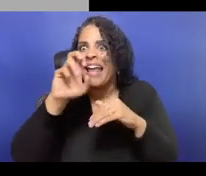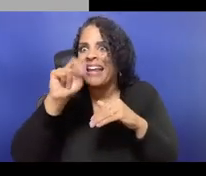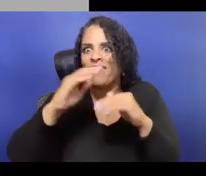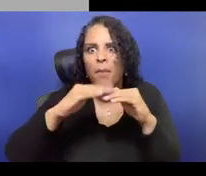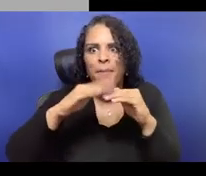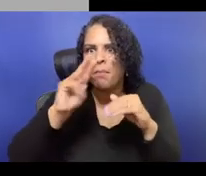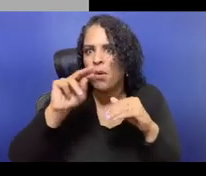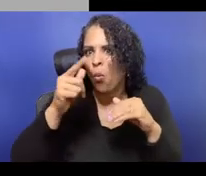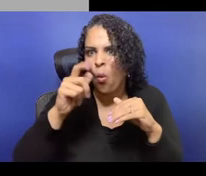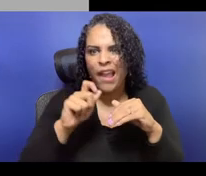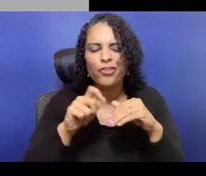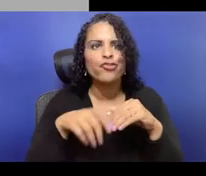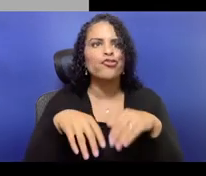everybody throws in on that budget.